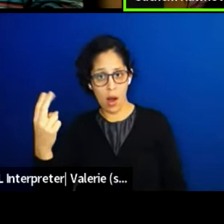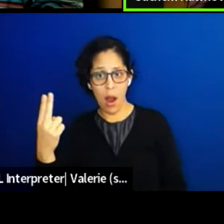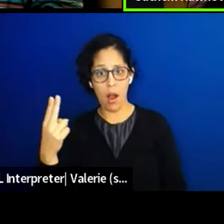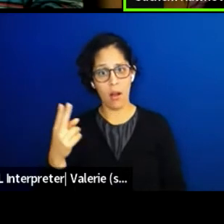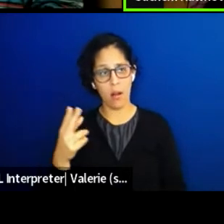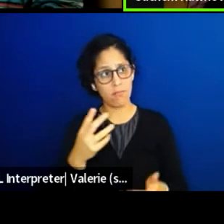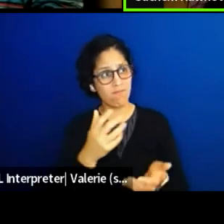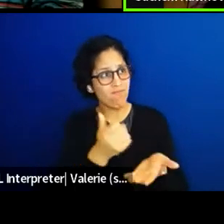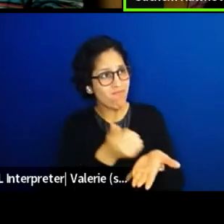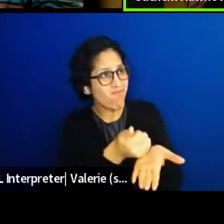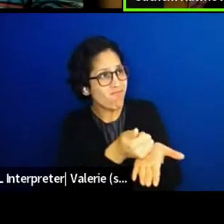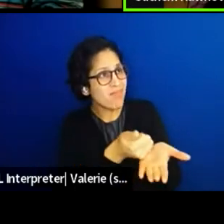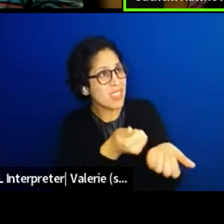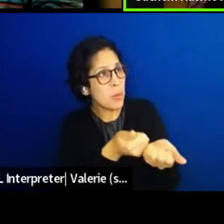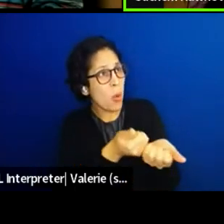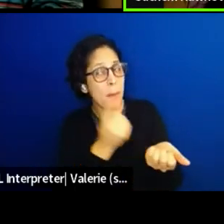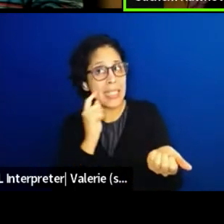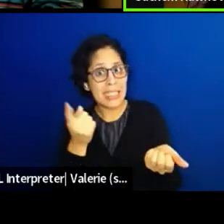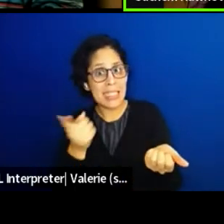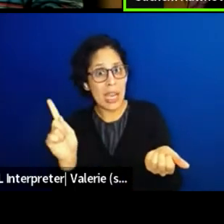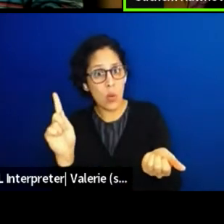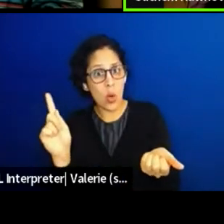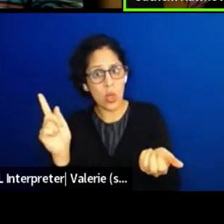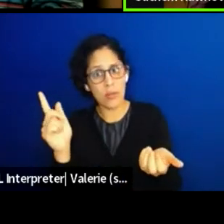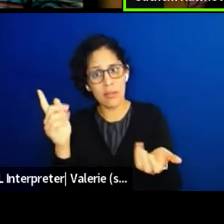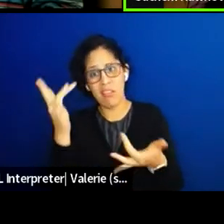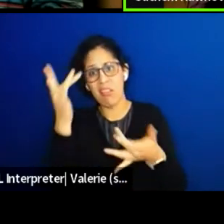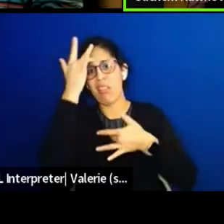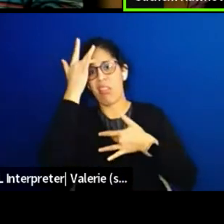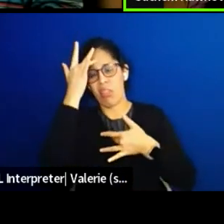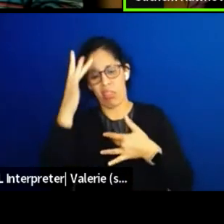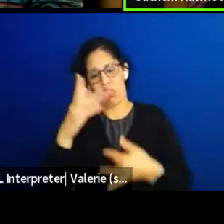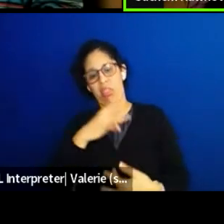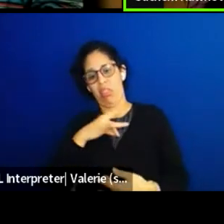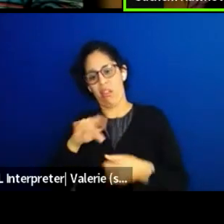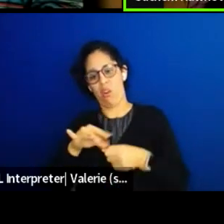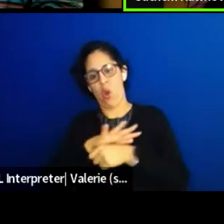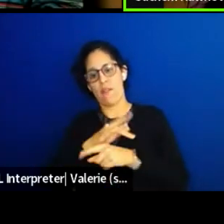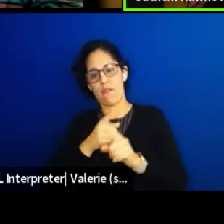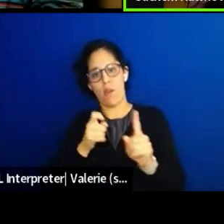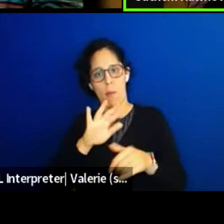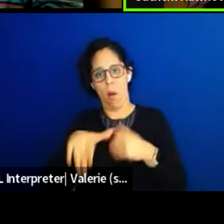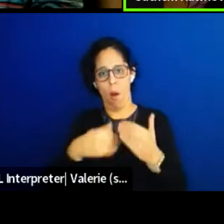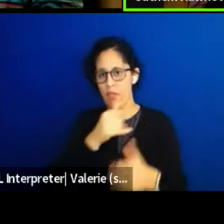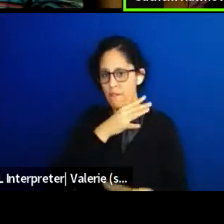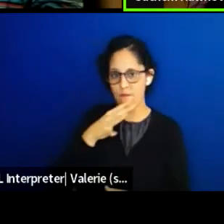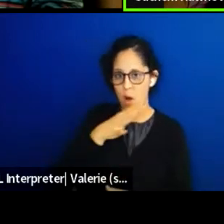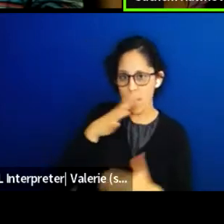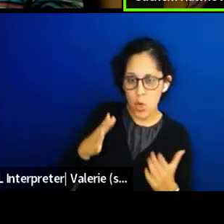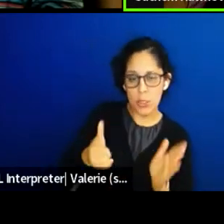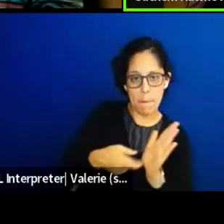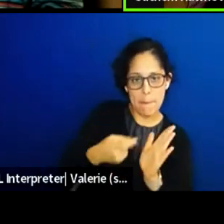Because they were dying from the farmers and the miners coming into the forests and giving them COVID.